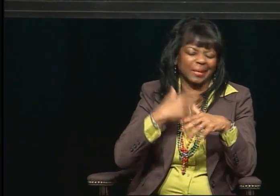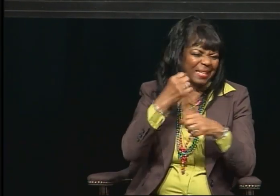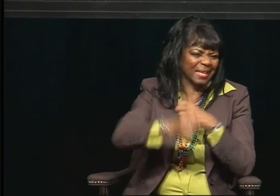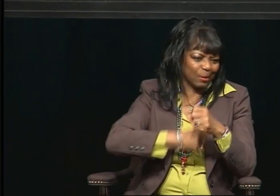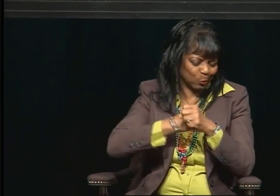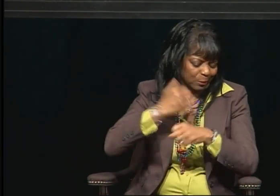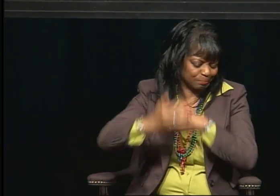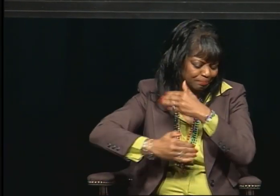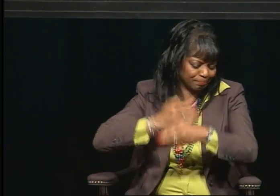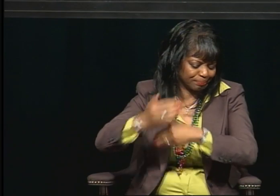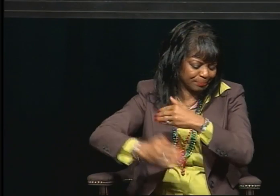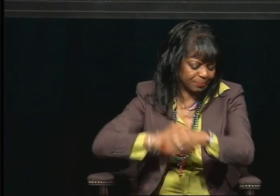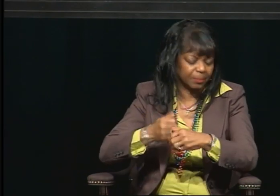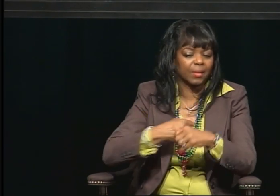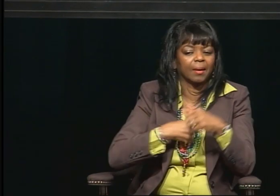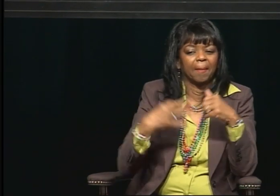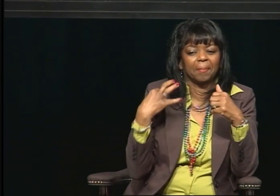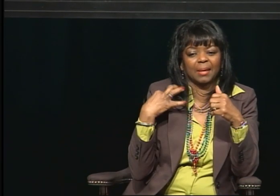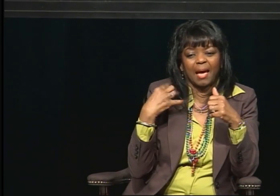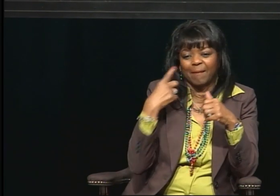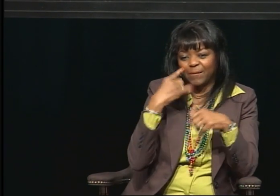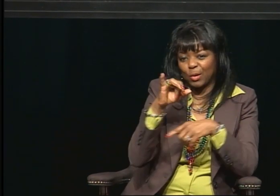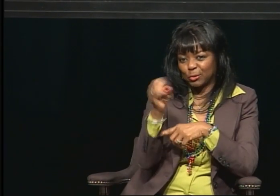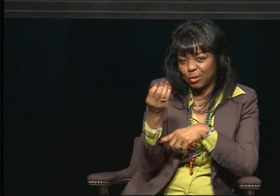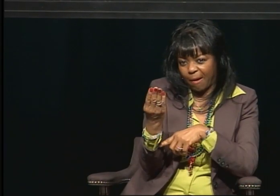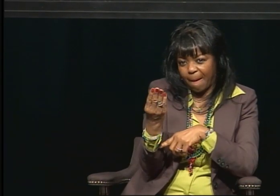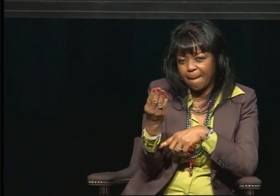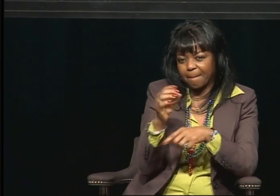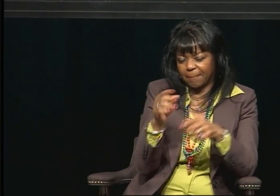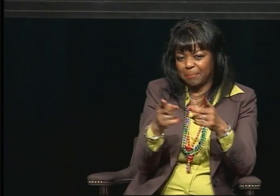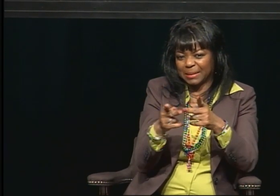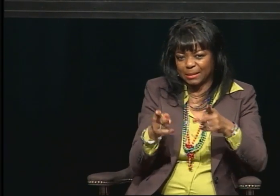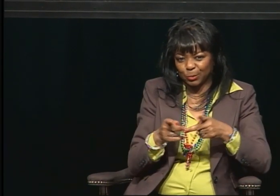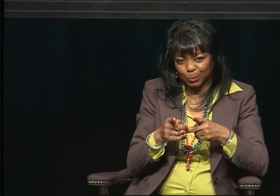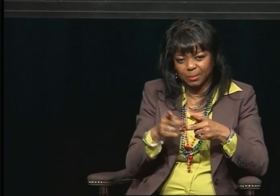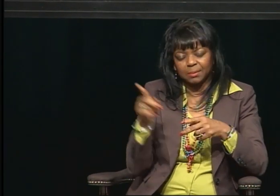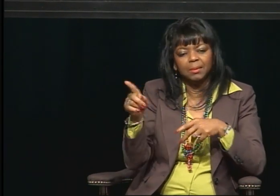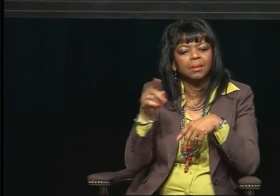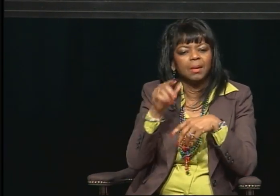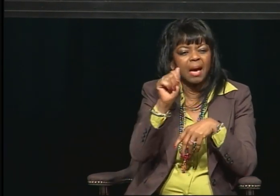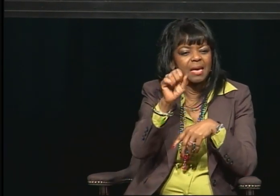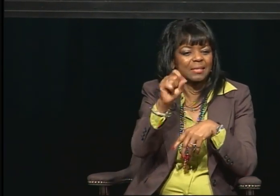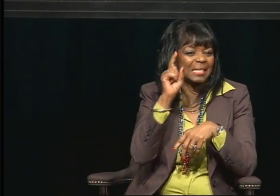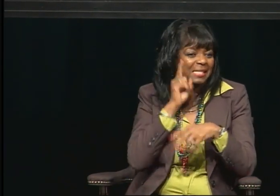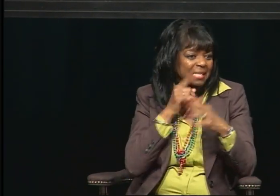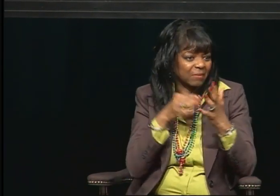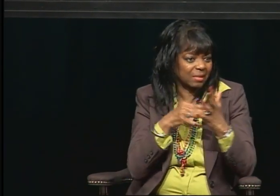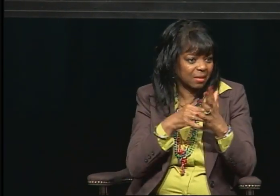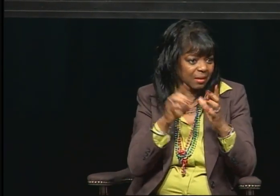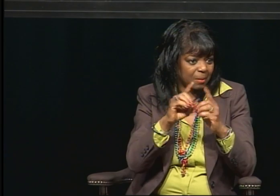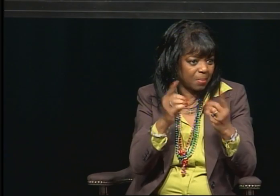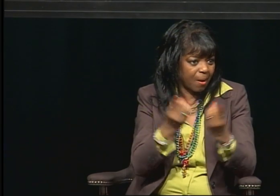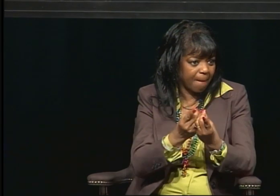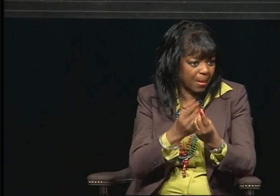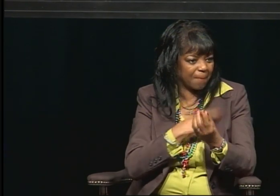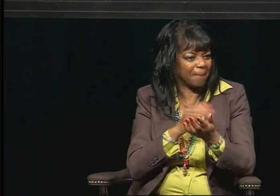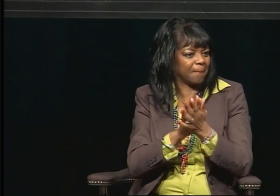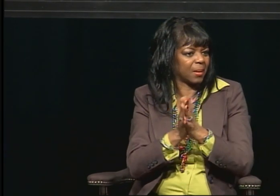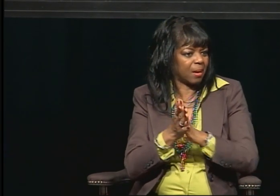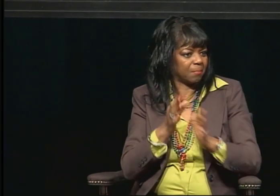for a position in the deaf studies department to become a faculty member.